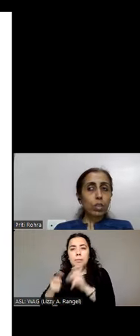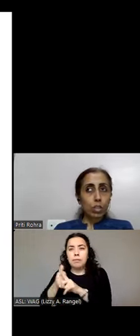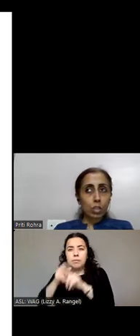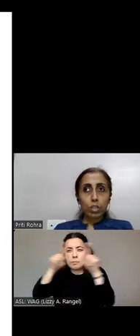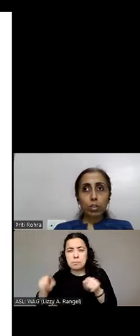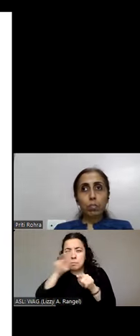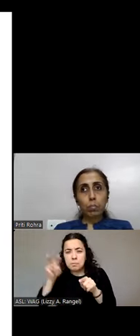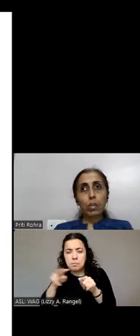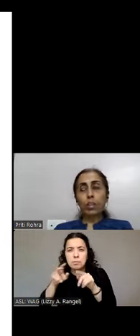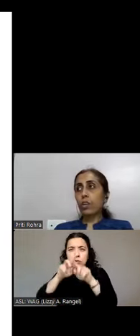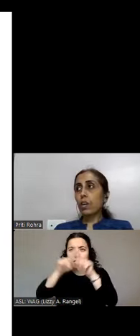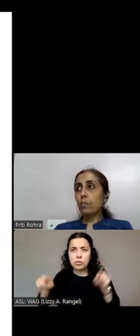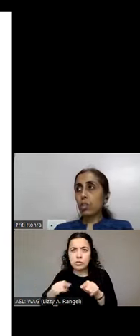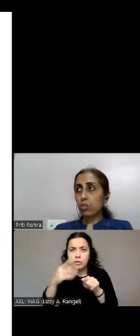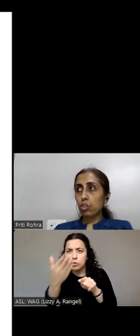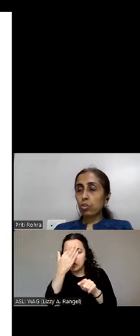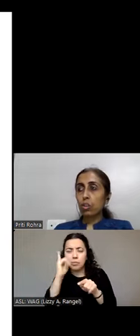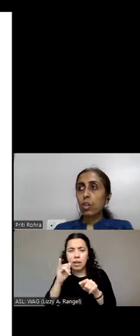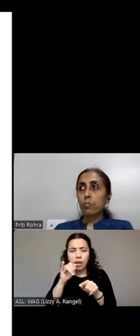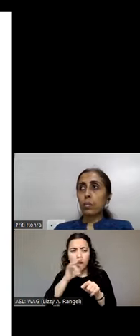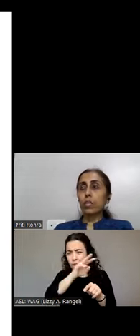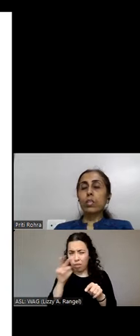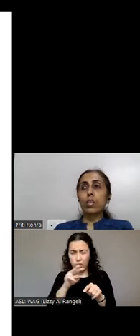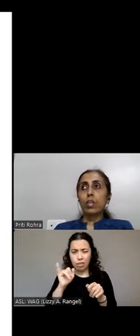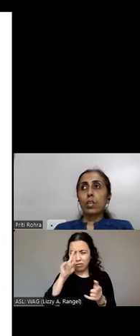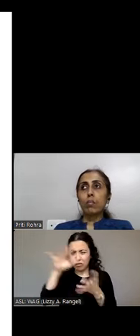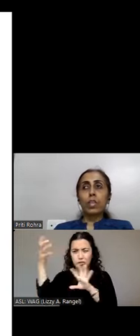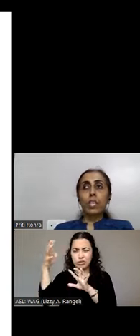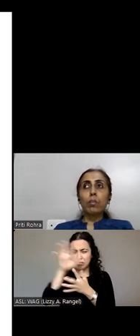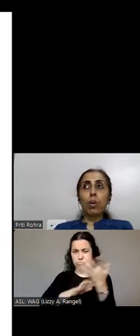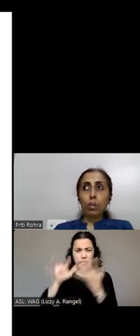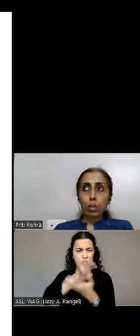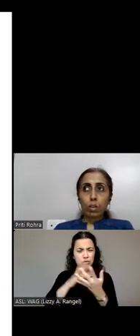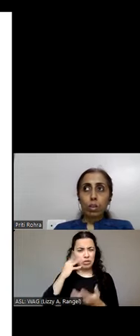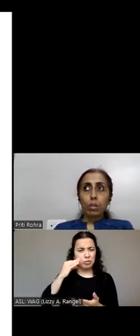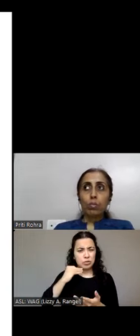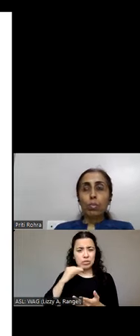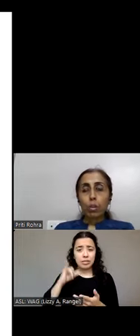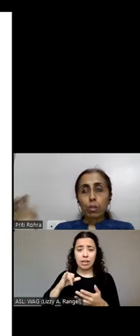critical issue. But definitely a major issue. Because it will take them longer to, you know,